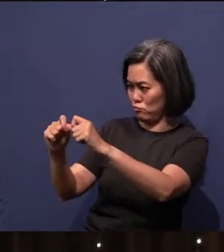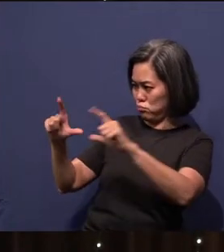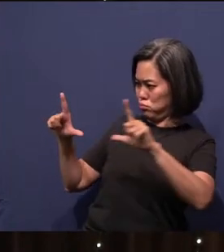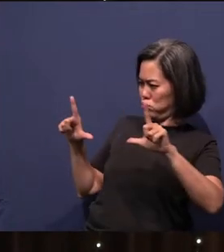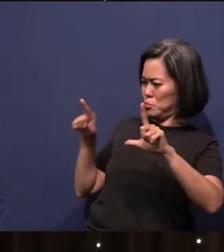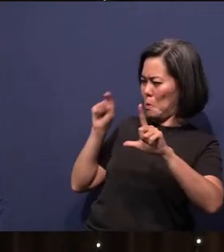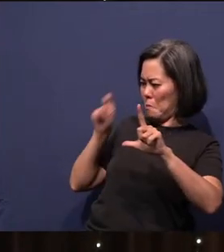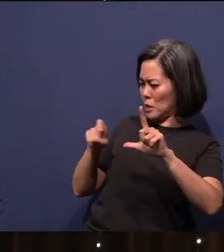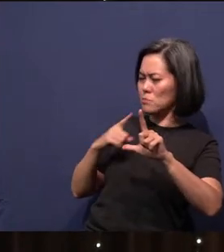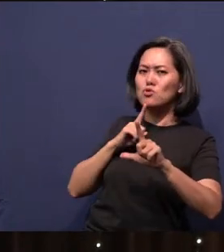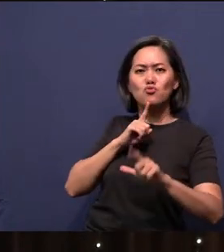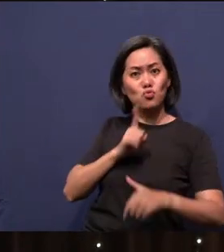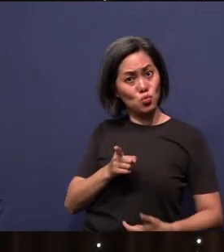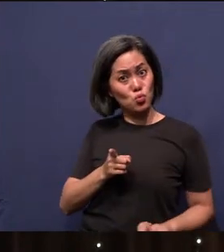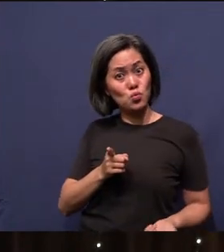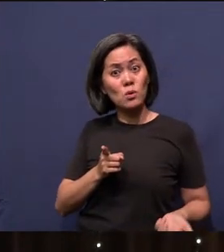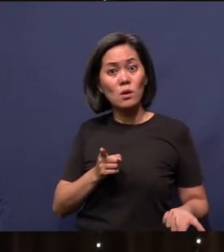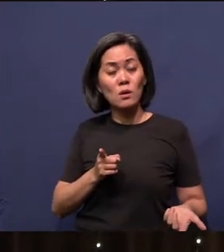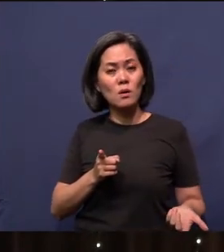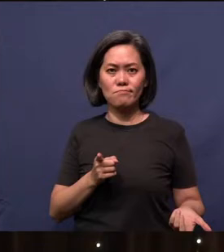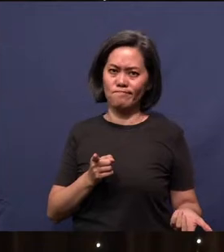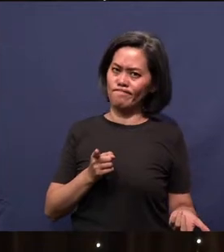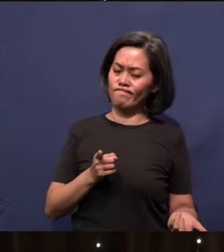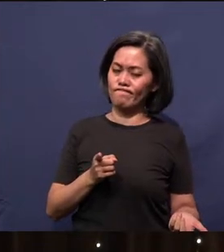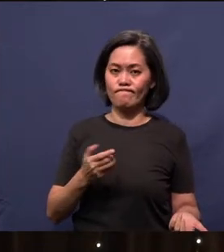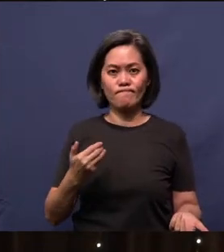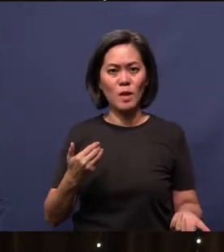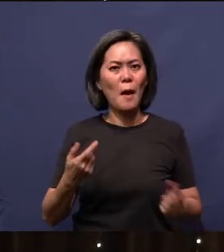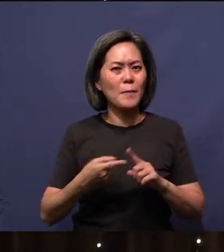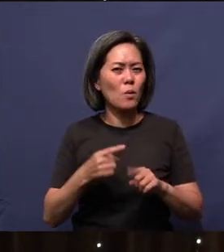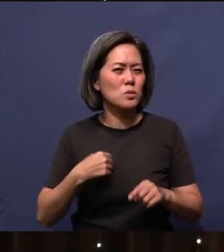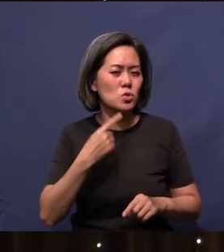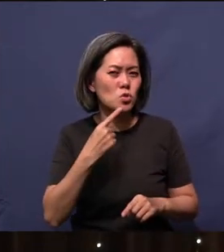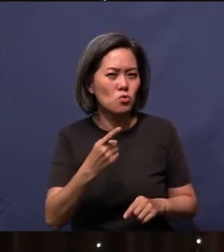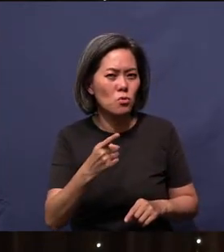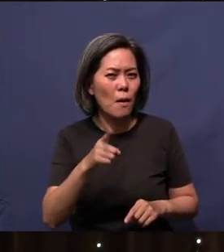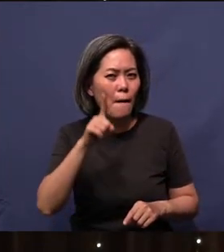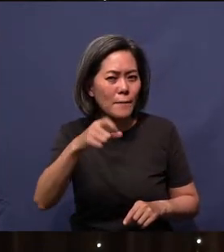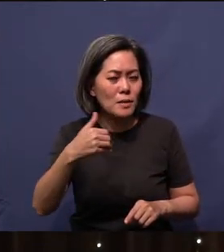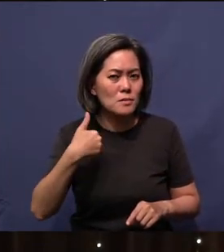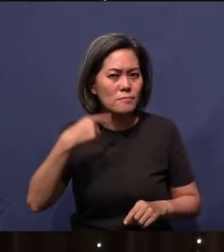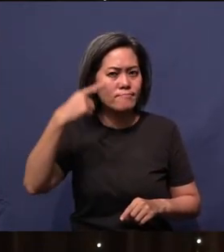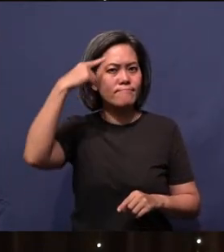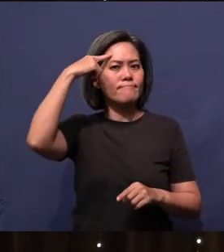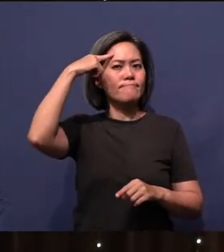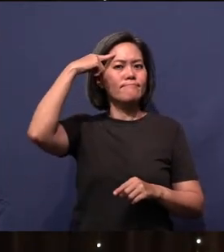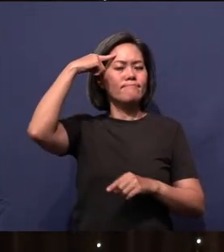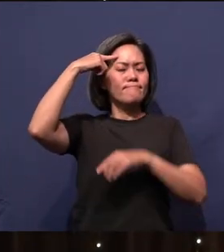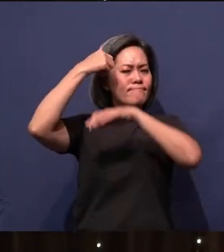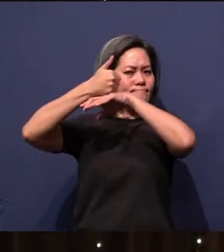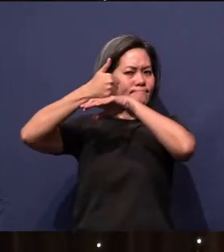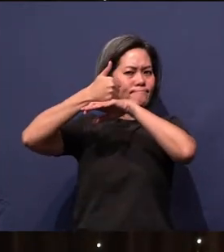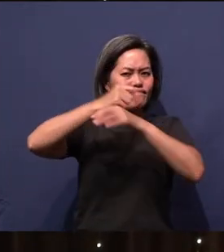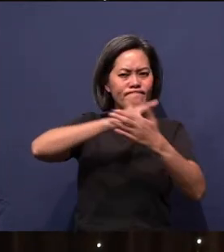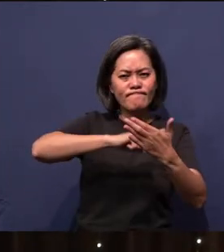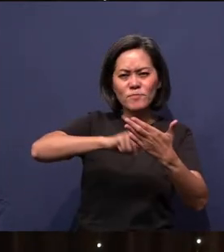But haven't we been told to actually have a Mindset, to check these things against Scripture?